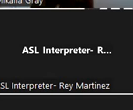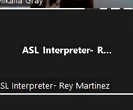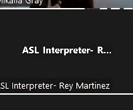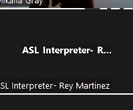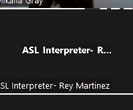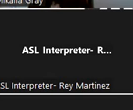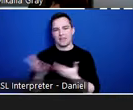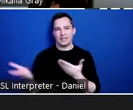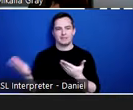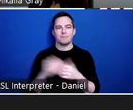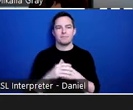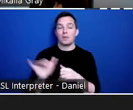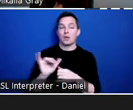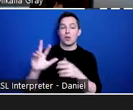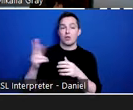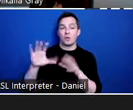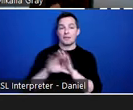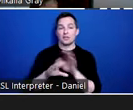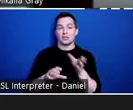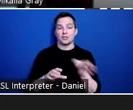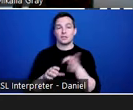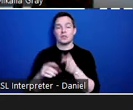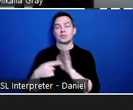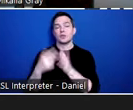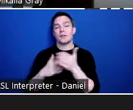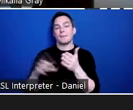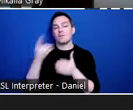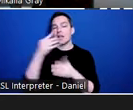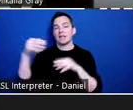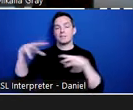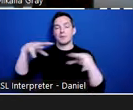In the third picture here shows some of our lighting, dimmable lighting. So we really